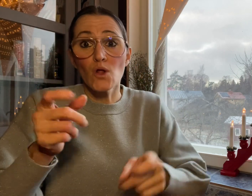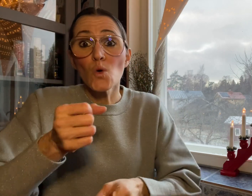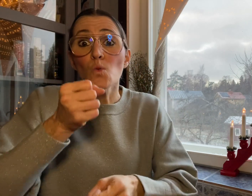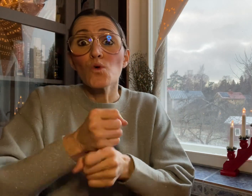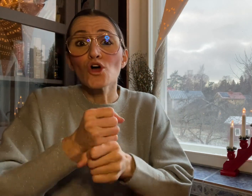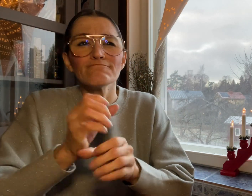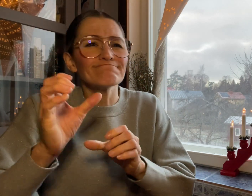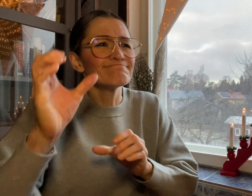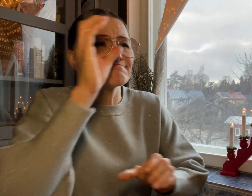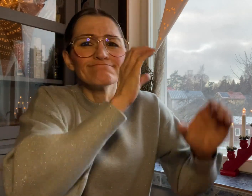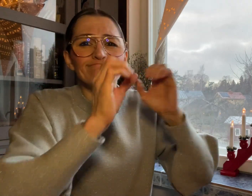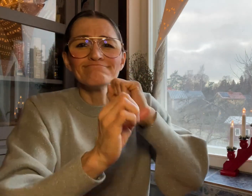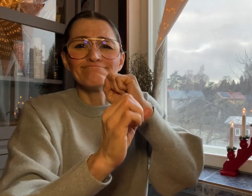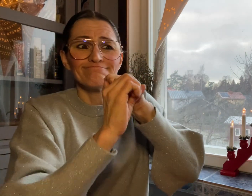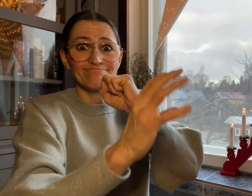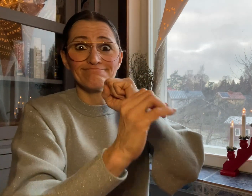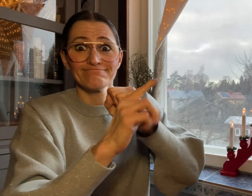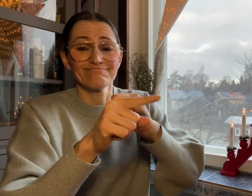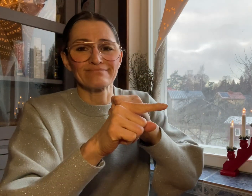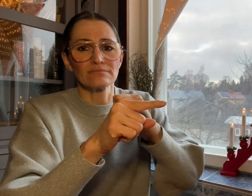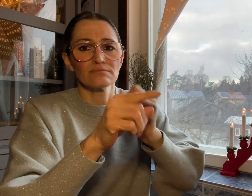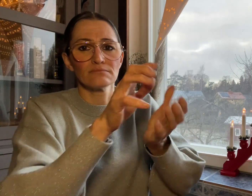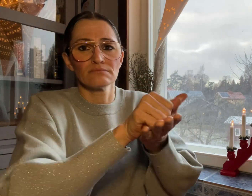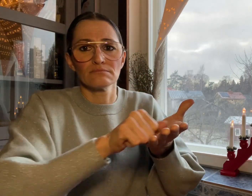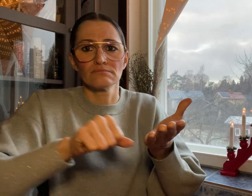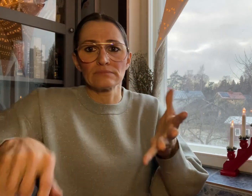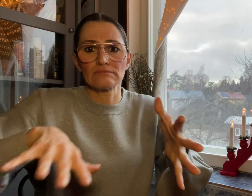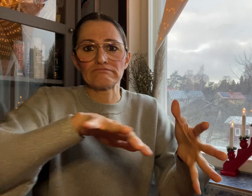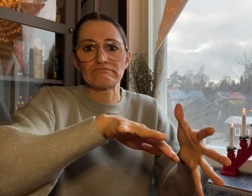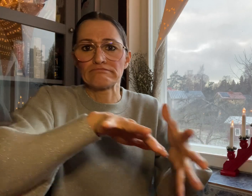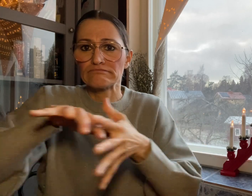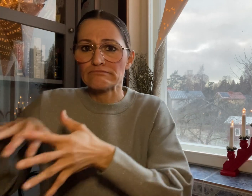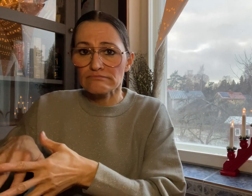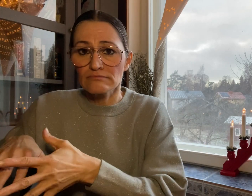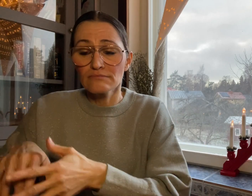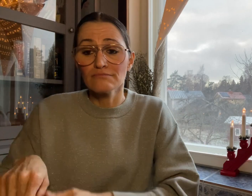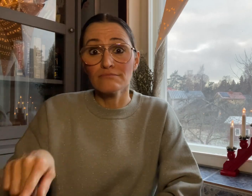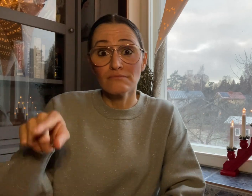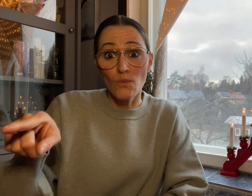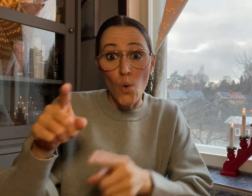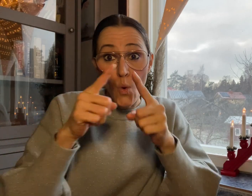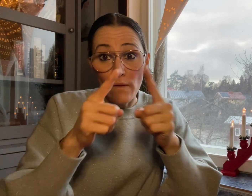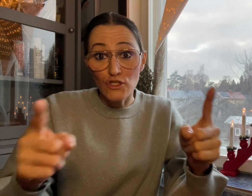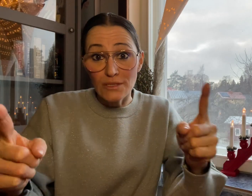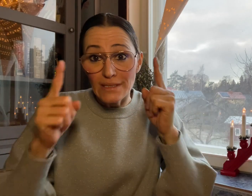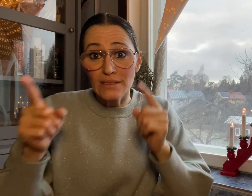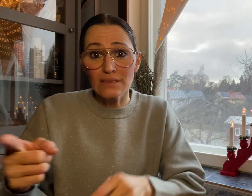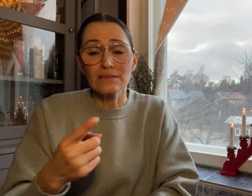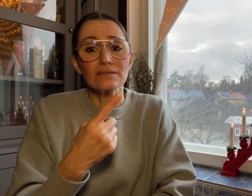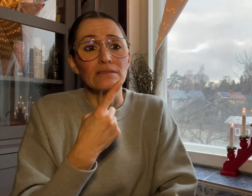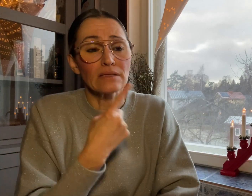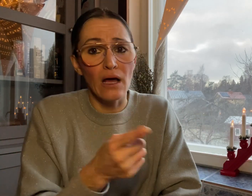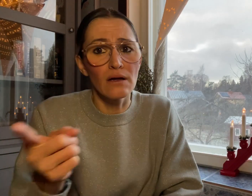removed its job advertisement. The college said they